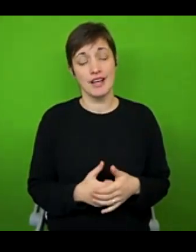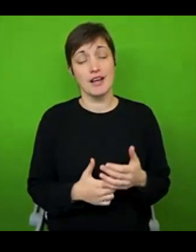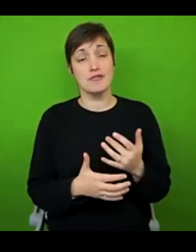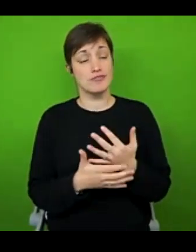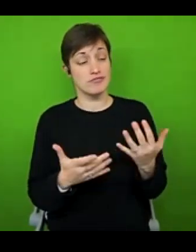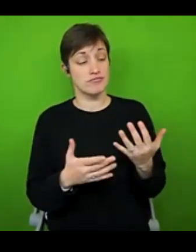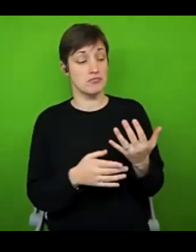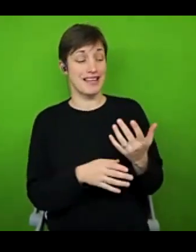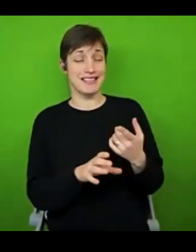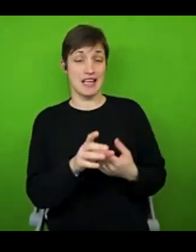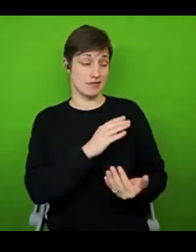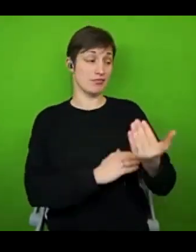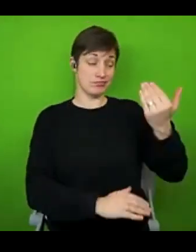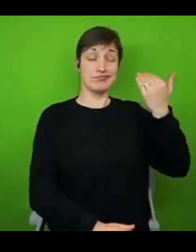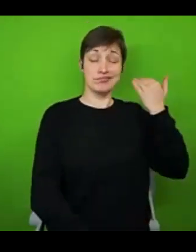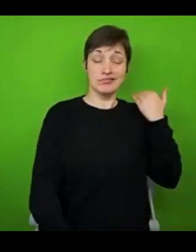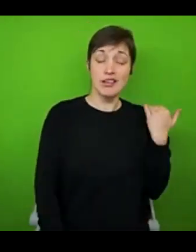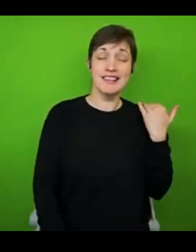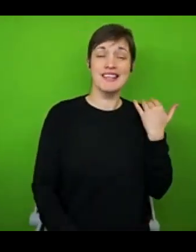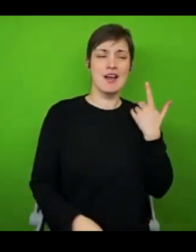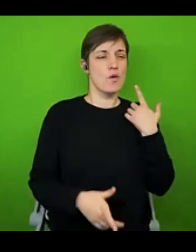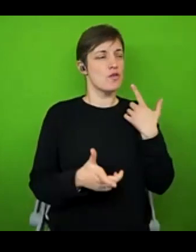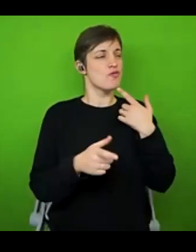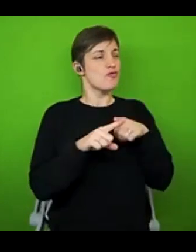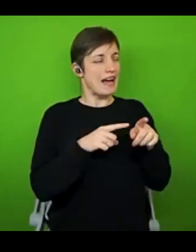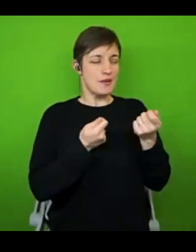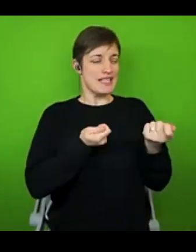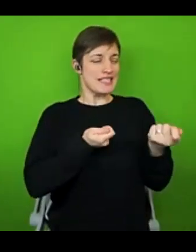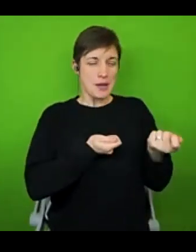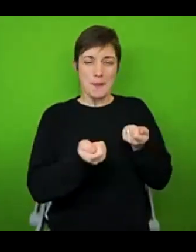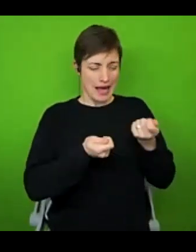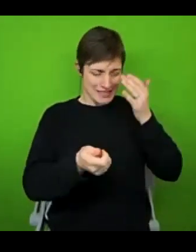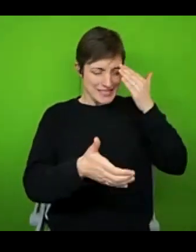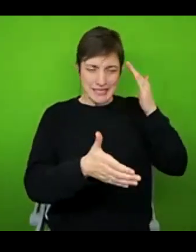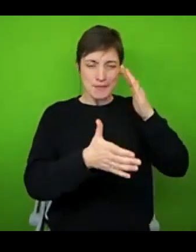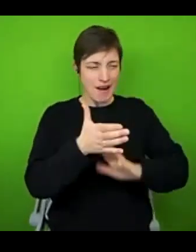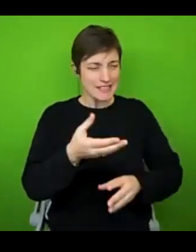grappling with how exactly to explain what I was going to with my friends and family. And I just wanted more than